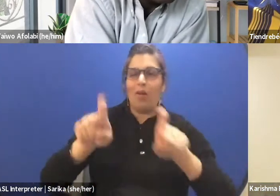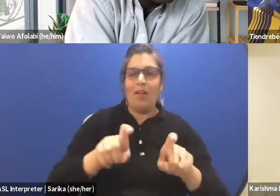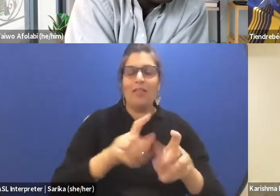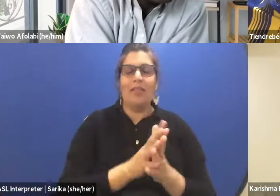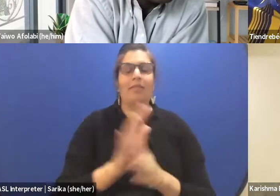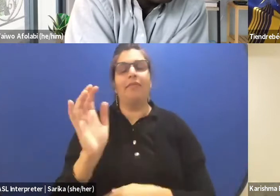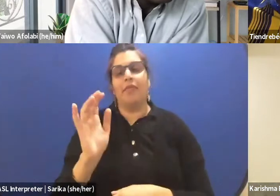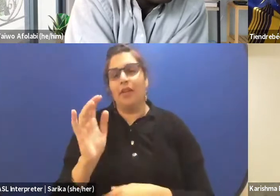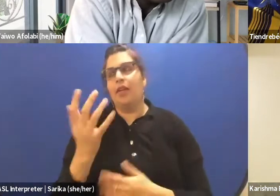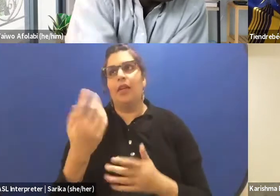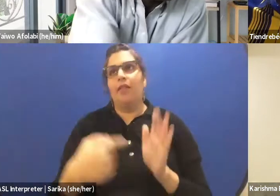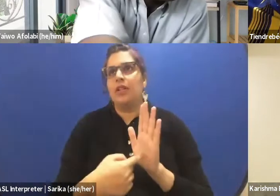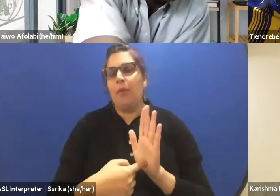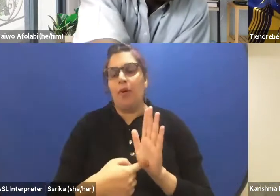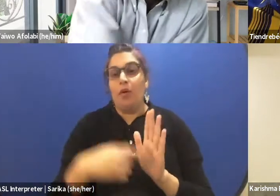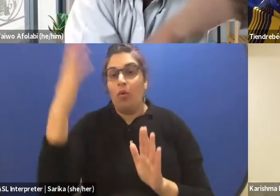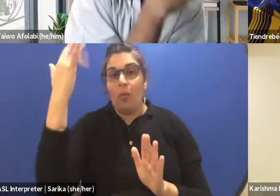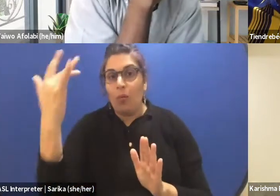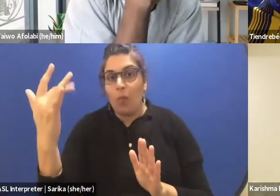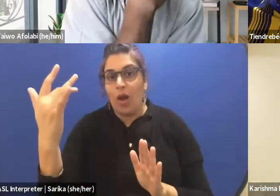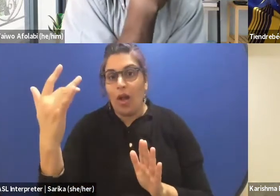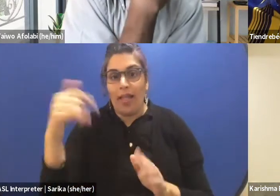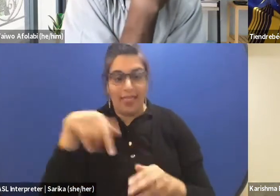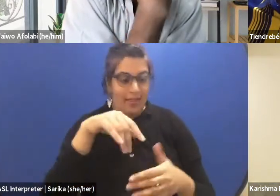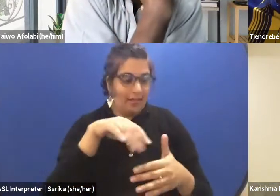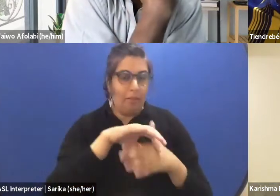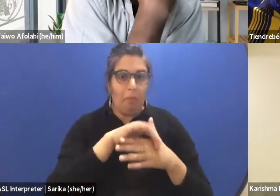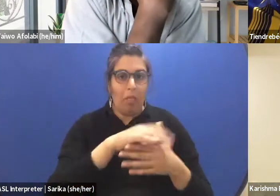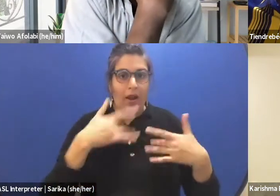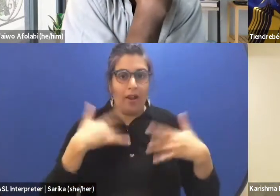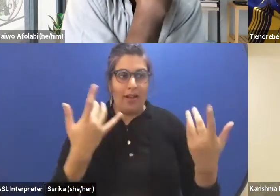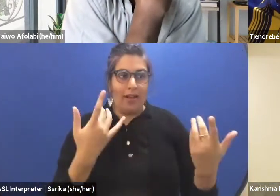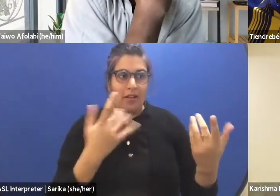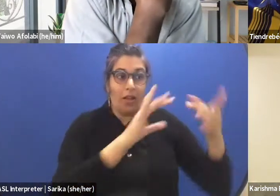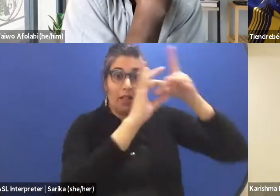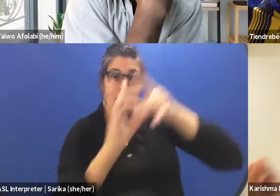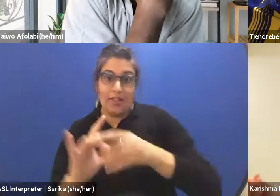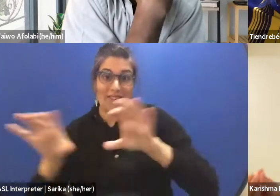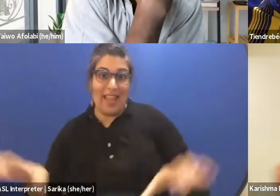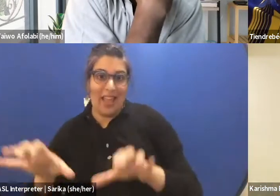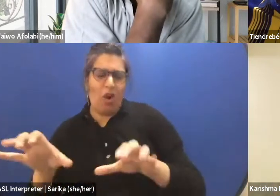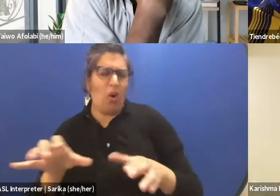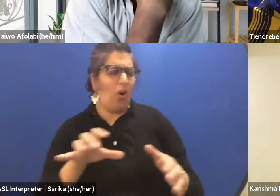about why this plot event leads to this action, or what is the motivation for this character,